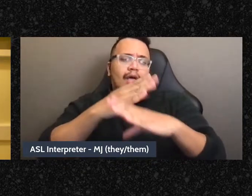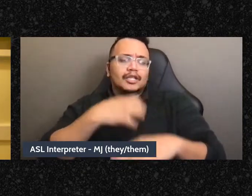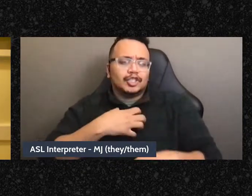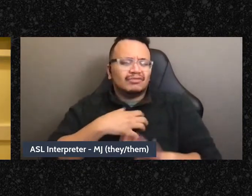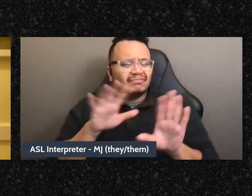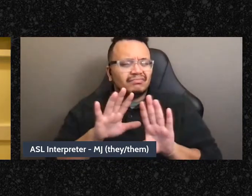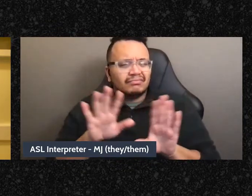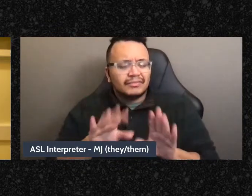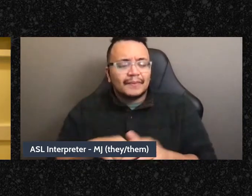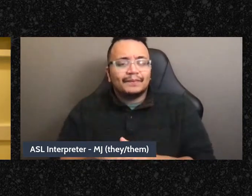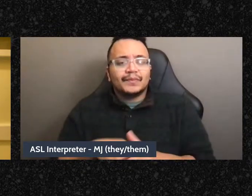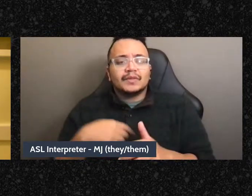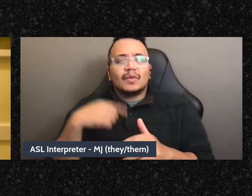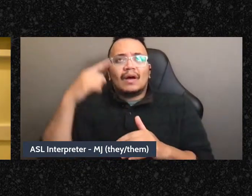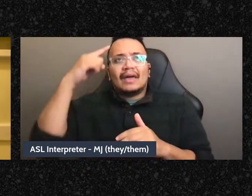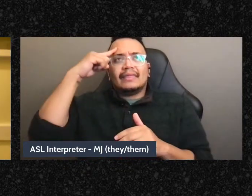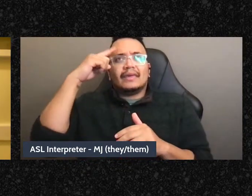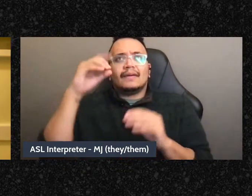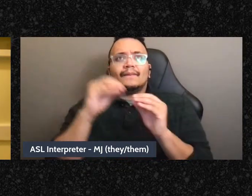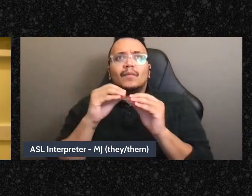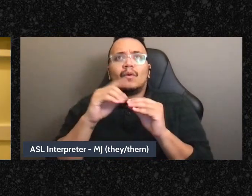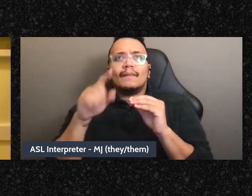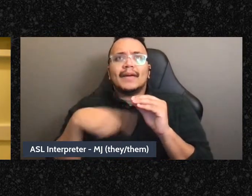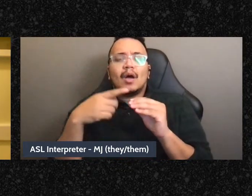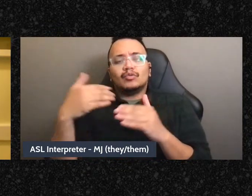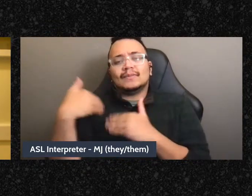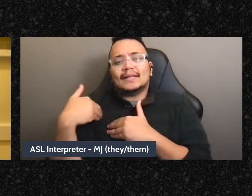in the amount of responsibility people take on there are potential power dynamics that